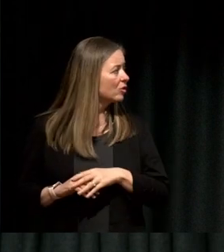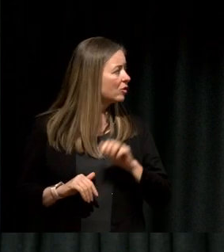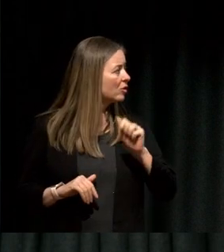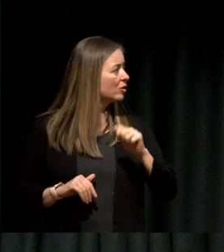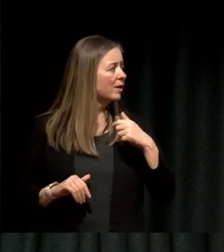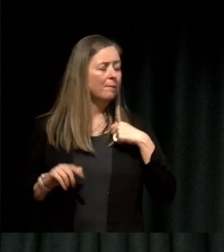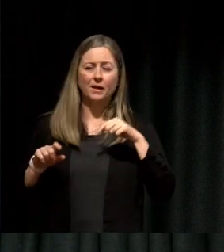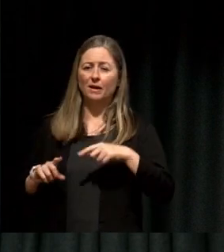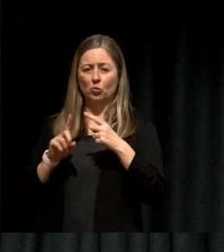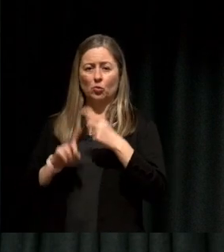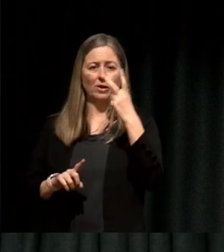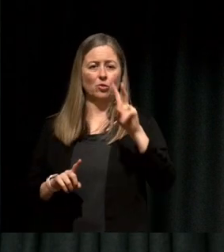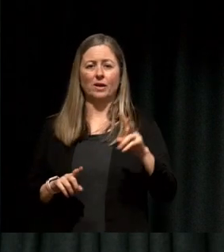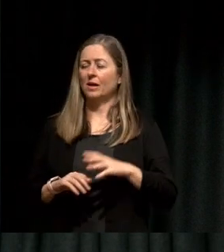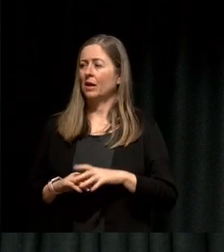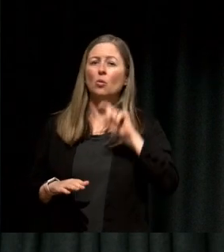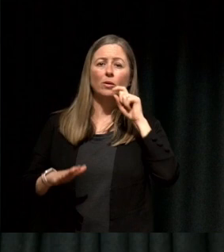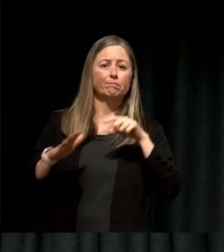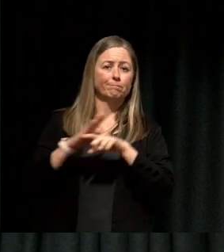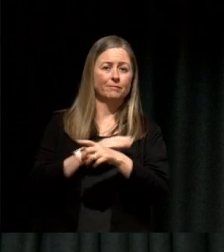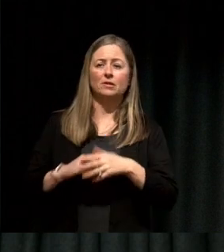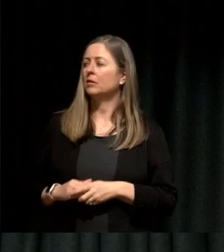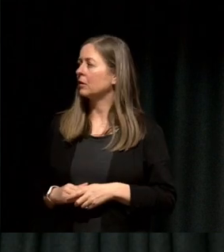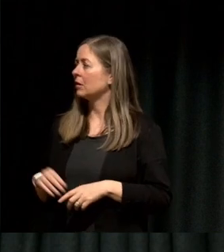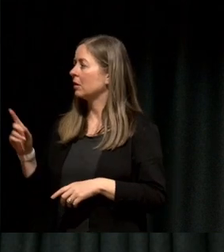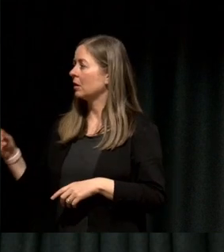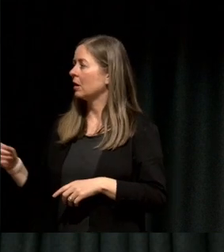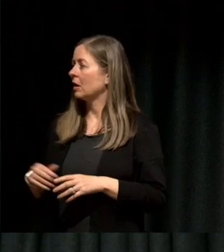Michael: Okay great, so standing between all of us and lunch is either another question or would you like to have lunch?